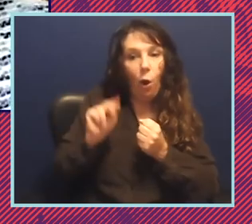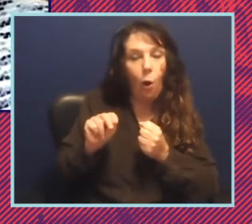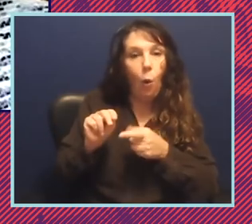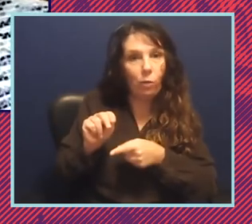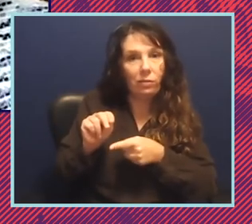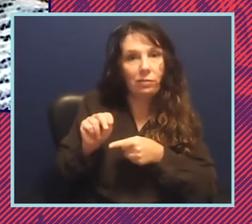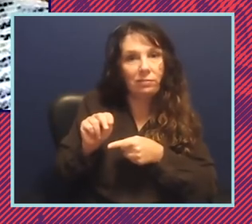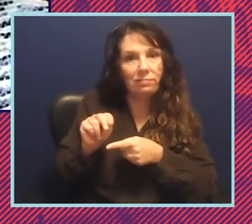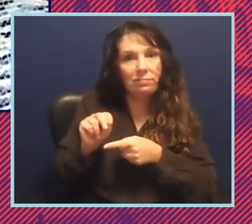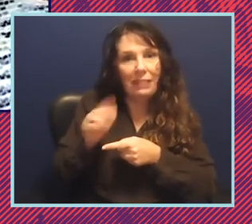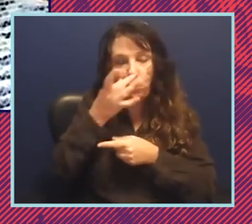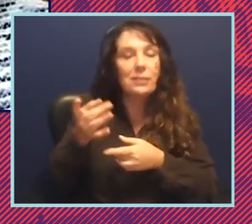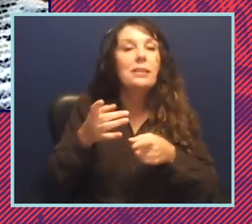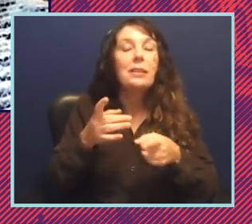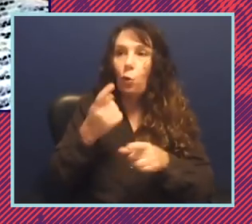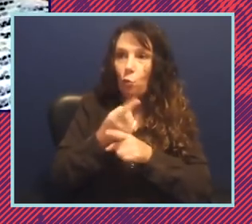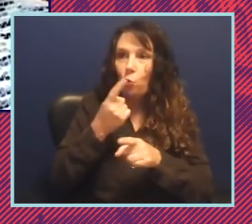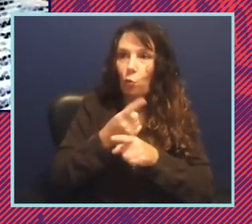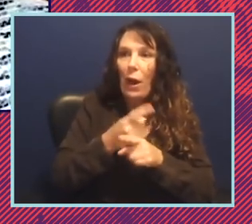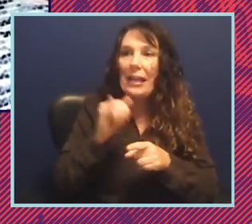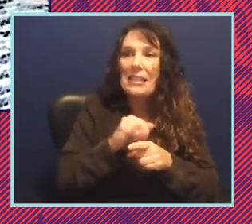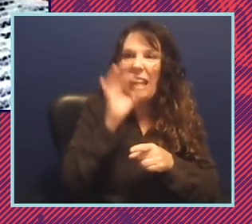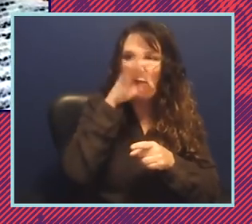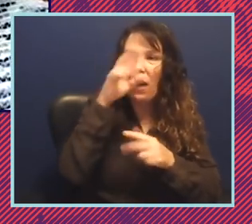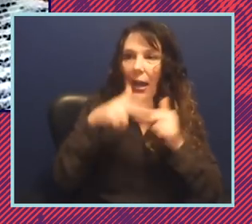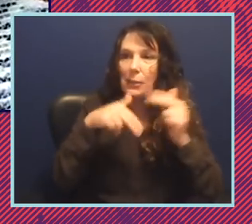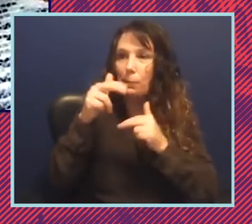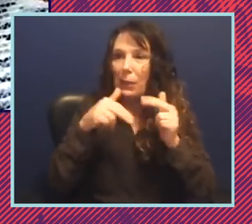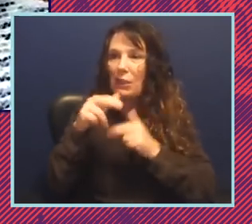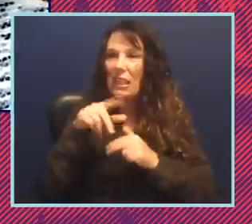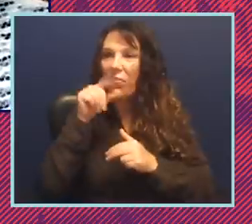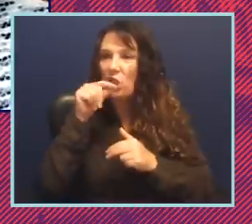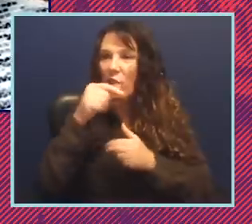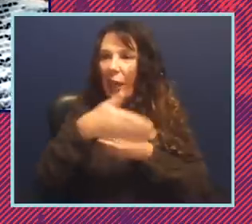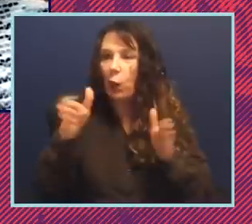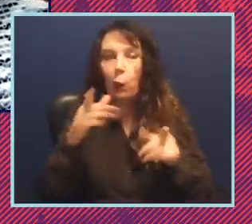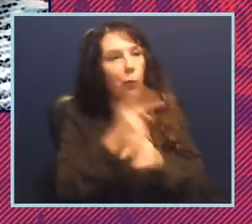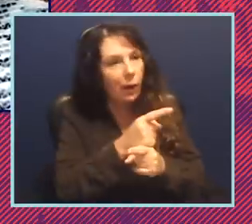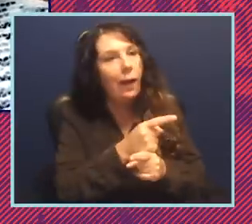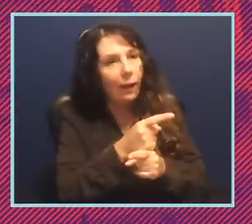so they can draw the fox building the chicken coop literally right unfortunately unfortunately